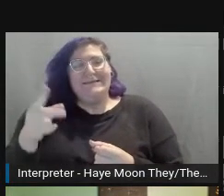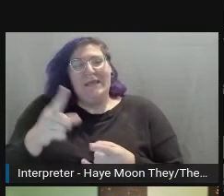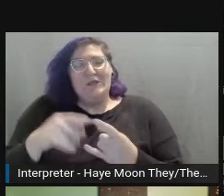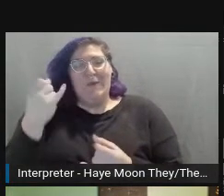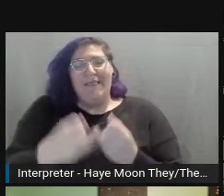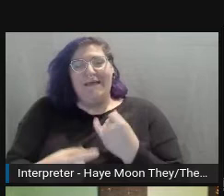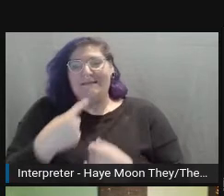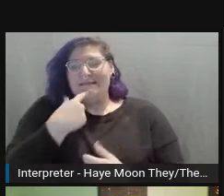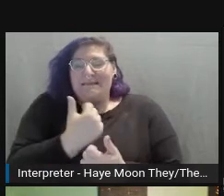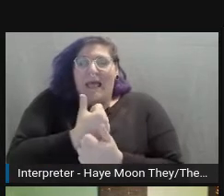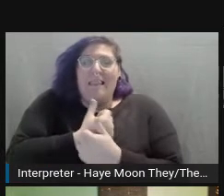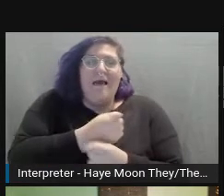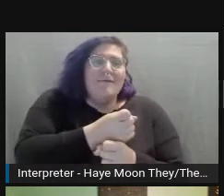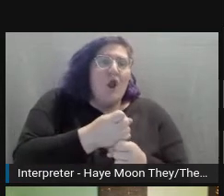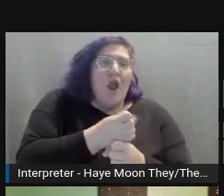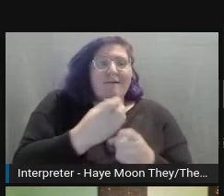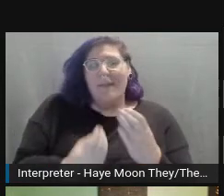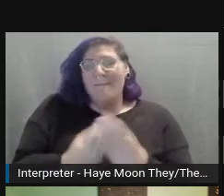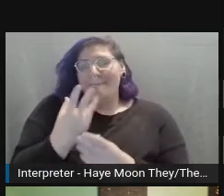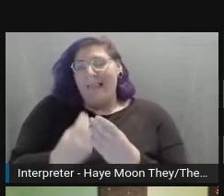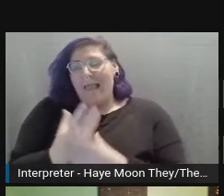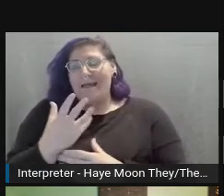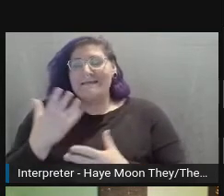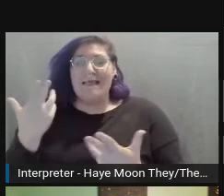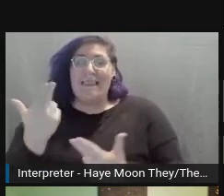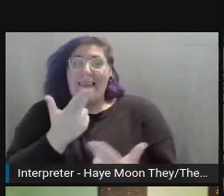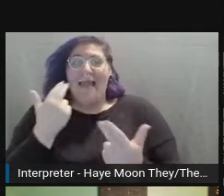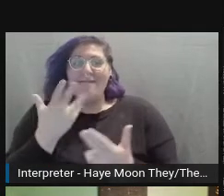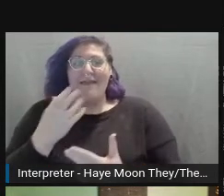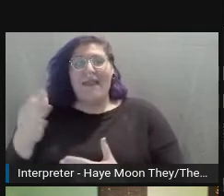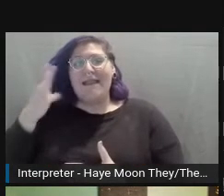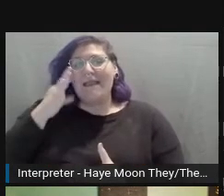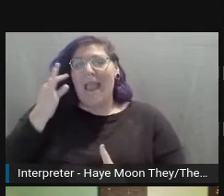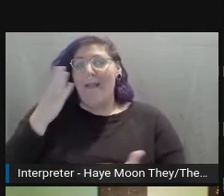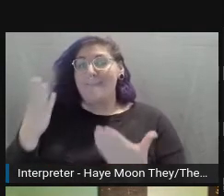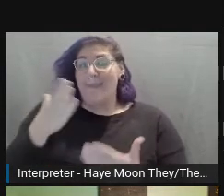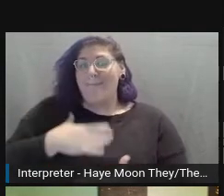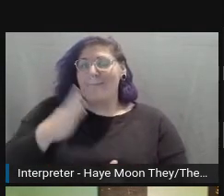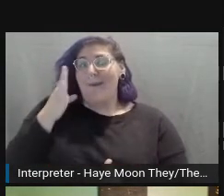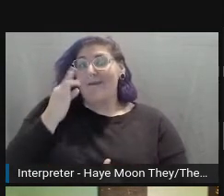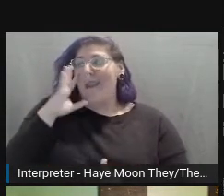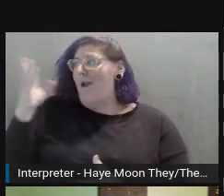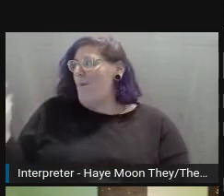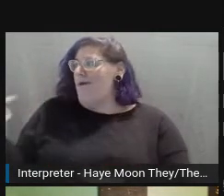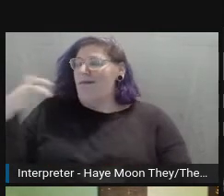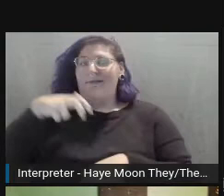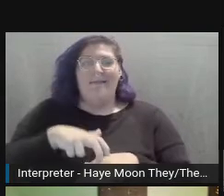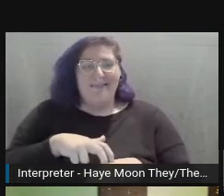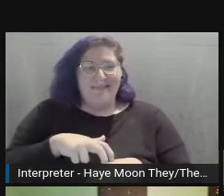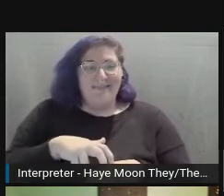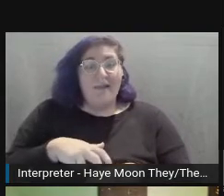plants, laughing, and cats and you may see my cat make an appearance. There's a picture of me here, but I will go ahead